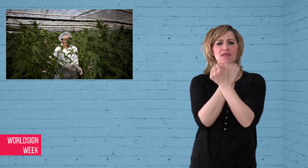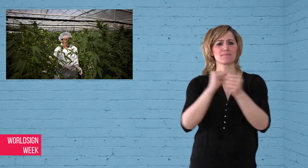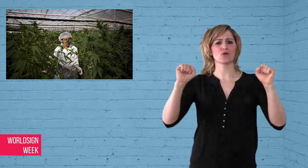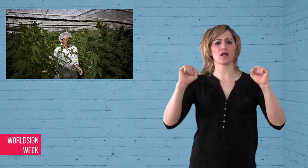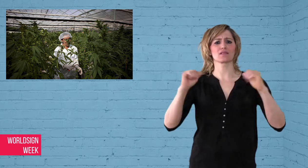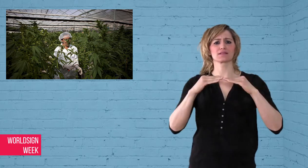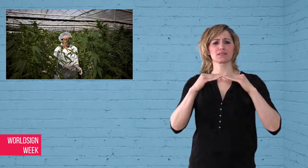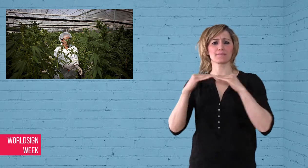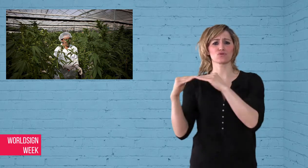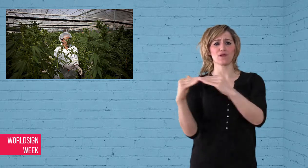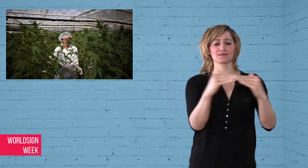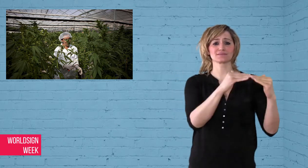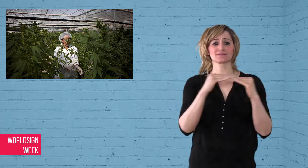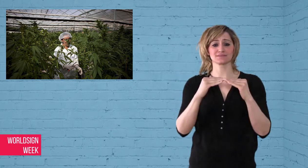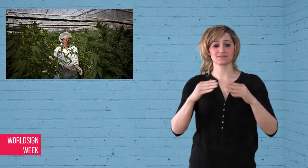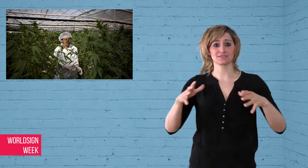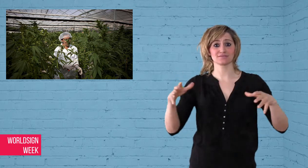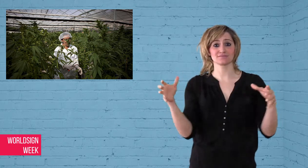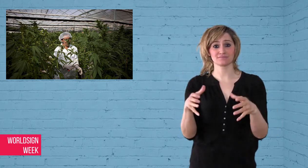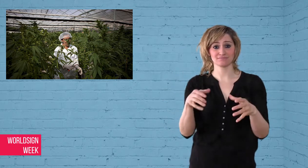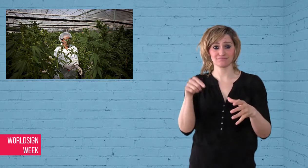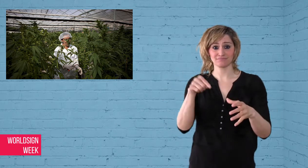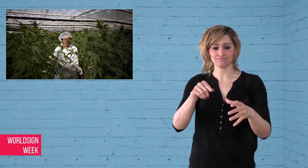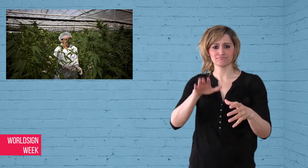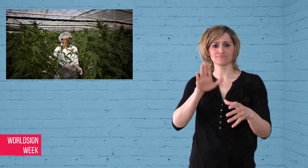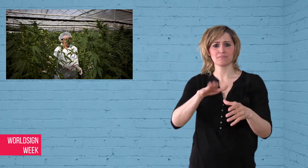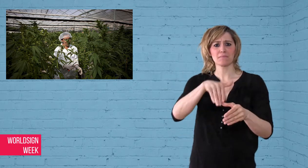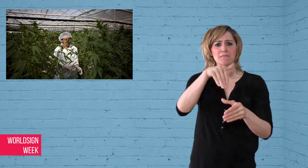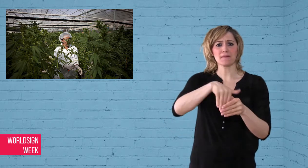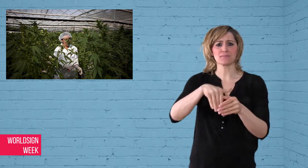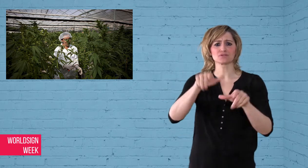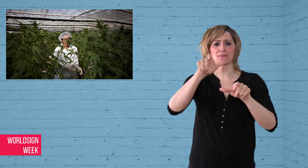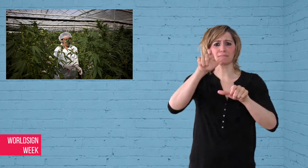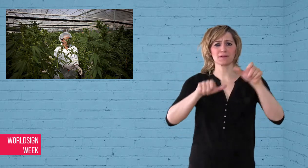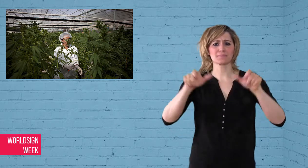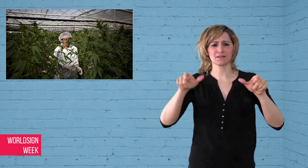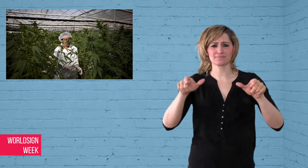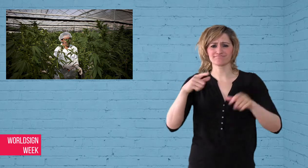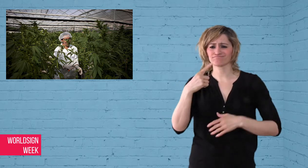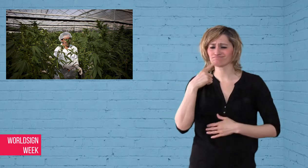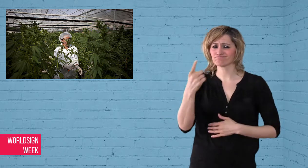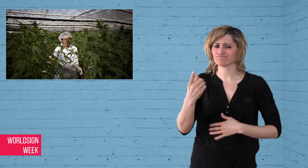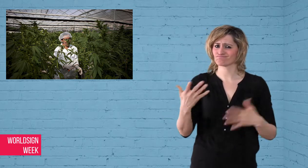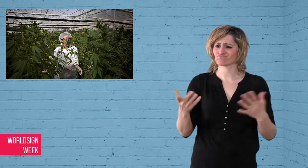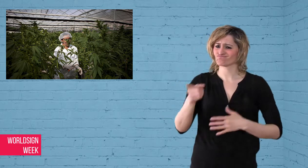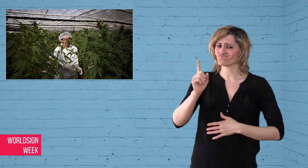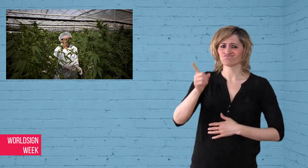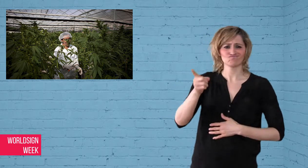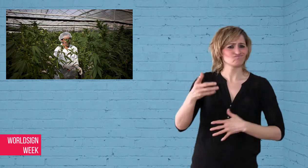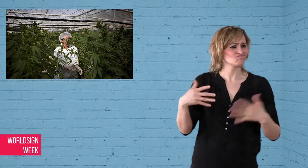in the United Kingdom claim that one